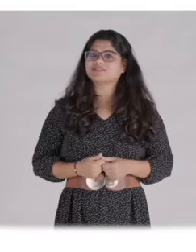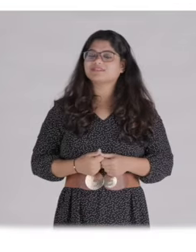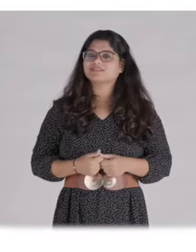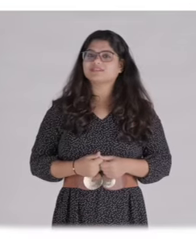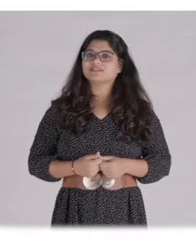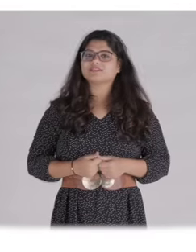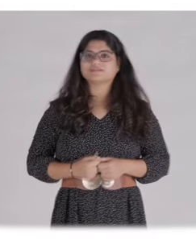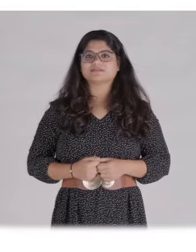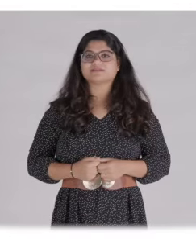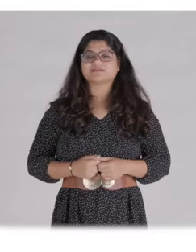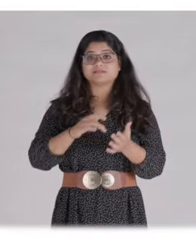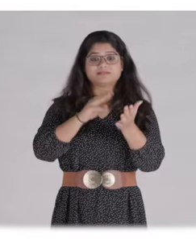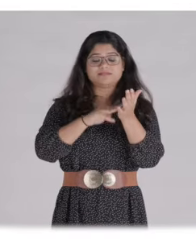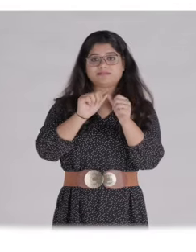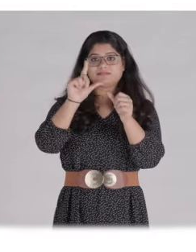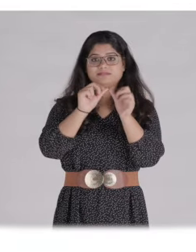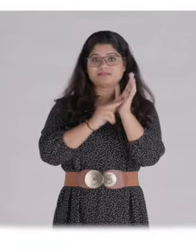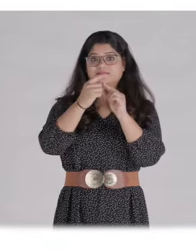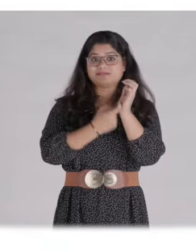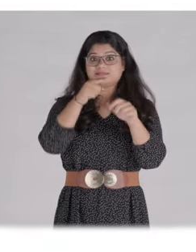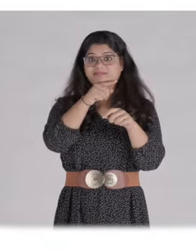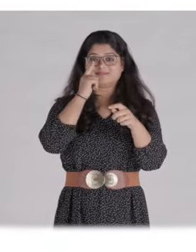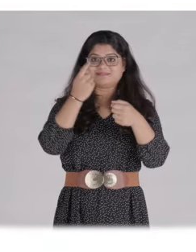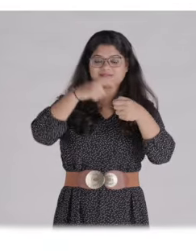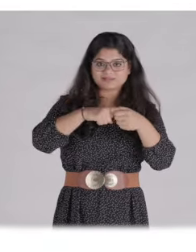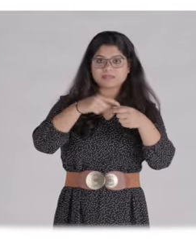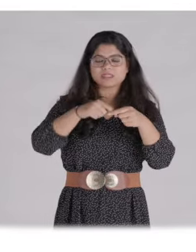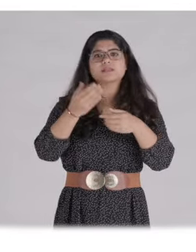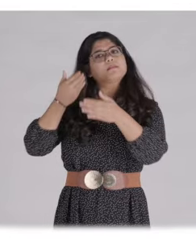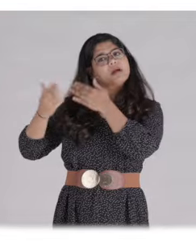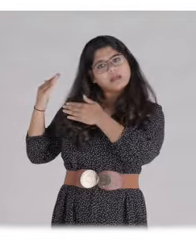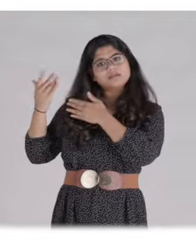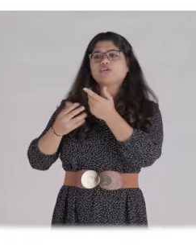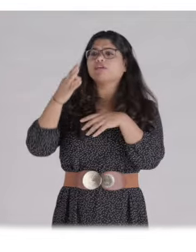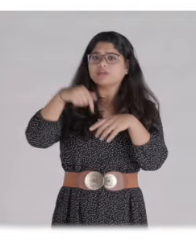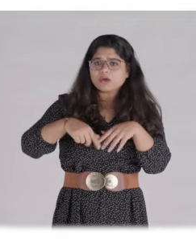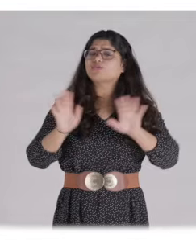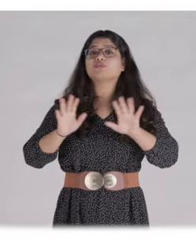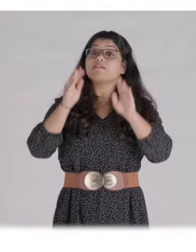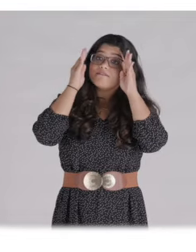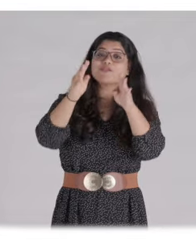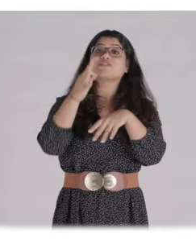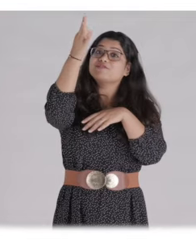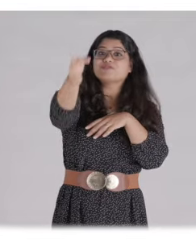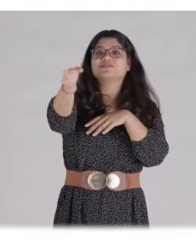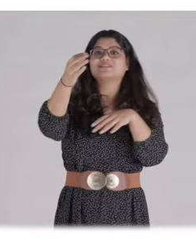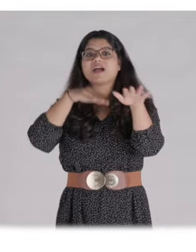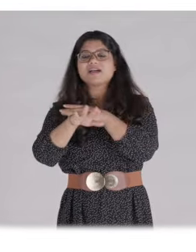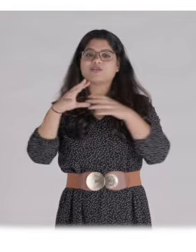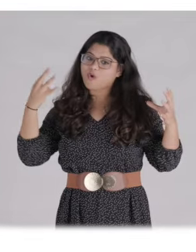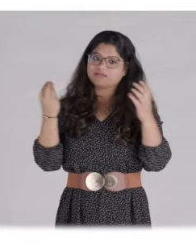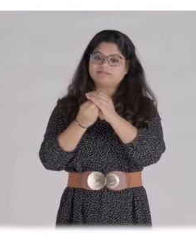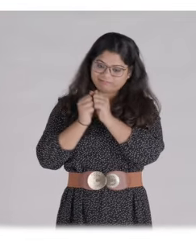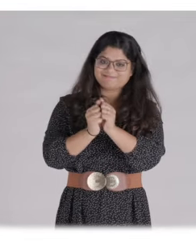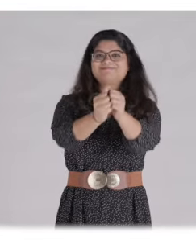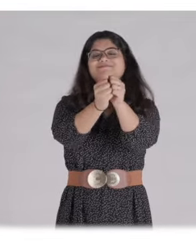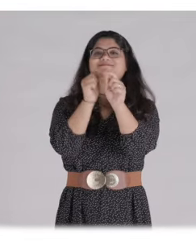On screen: The Malanpur moment is not just about the present, or even the past. It is about a future that involves taking everyone along.